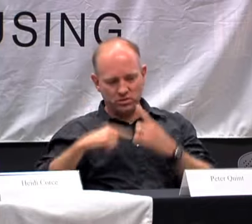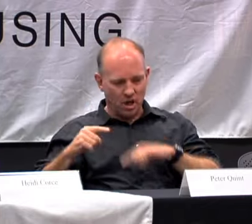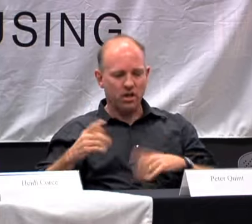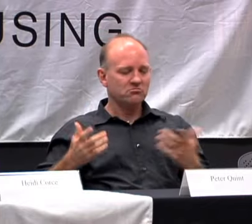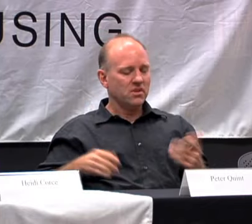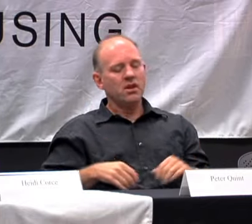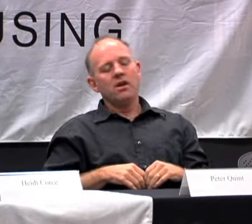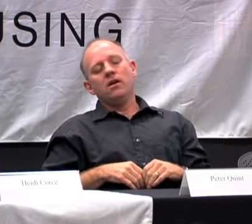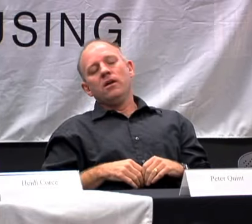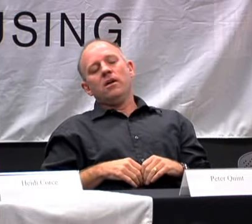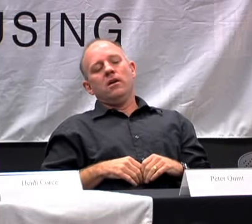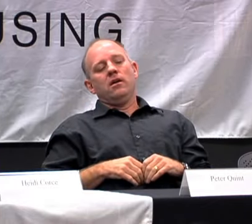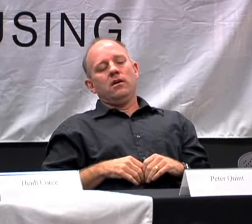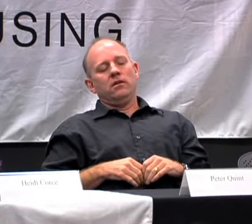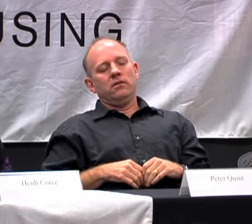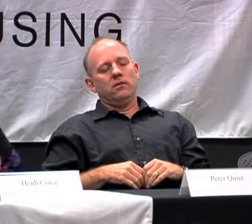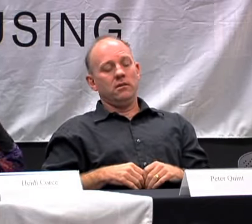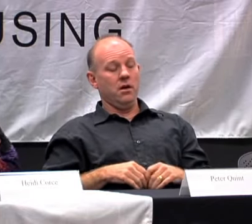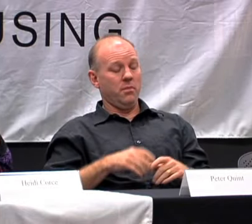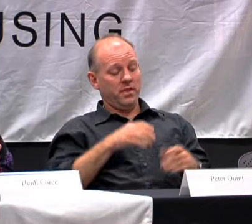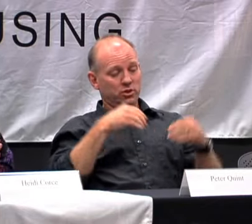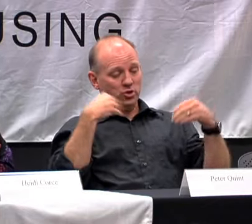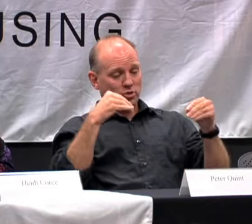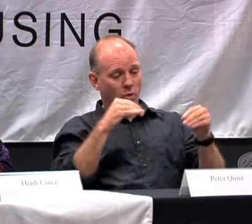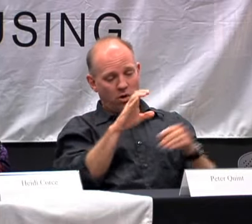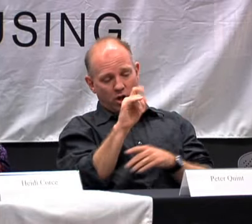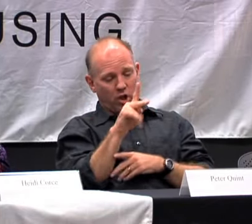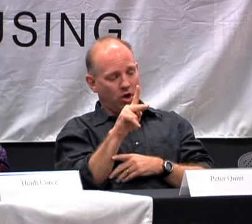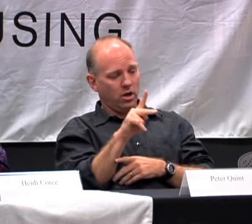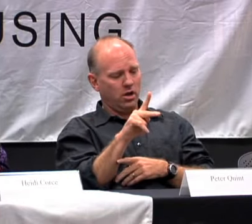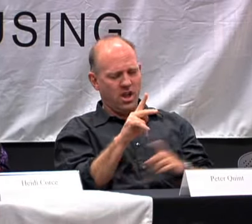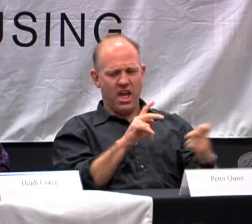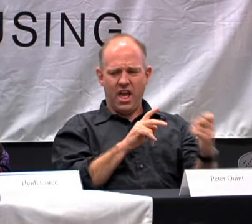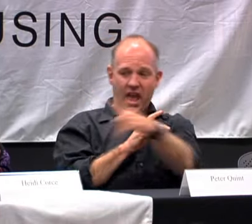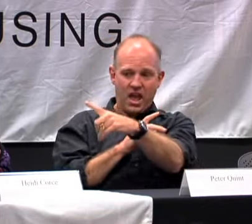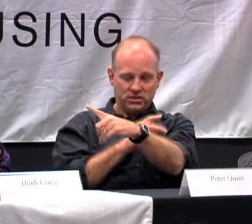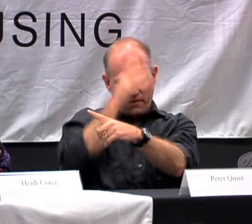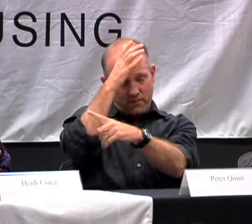MANY TIMES AND HE'S HEARING AND HE DOES NOT SIGN AND THE STORE CLERK